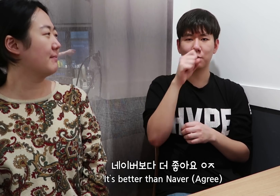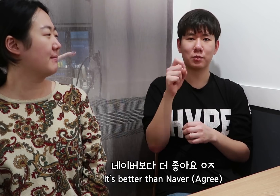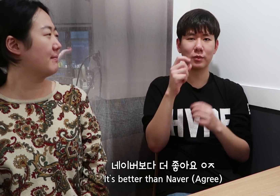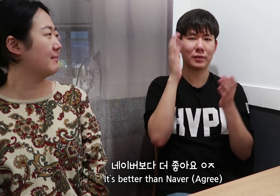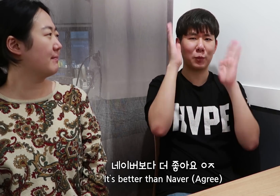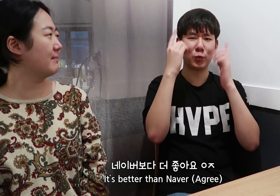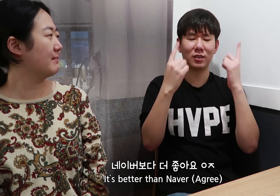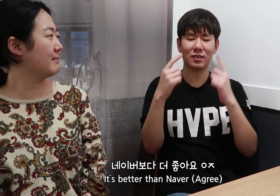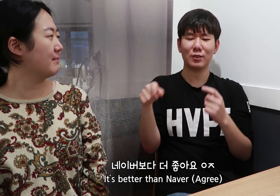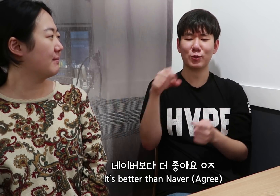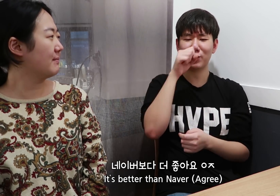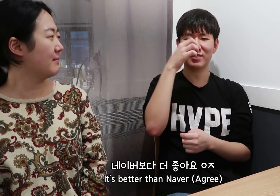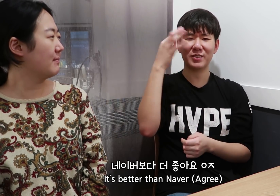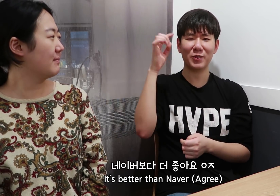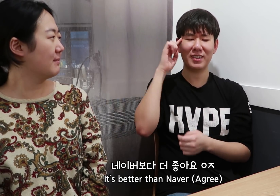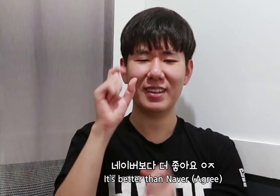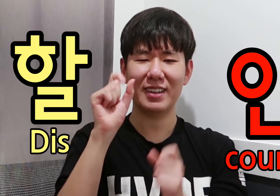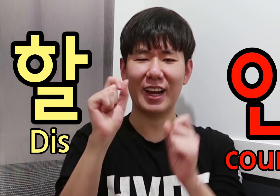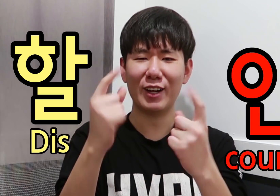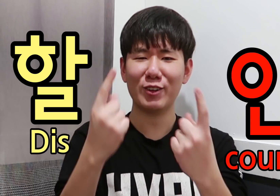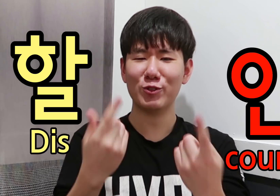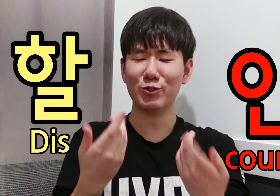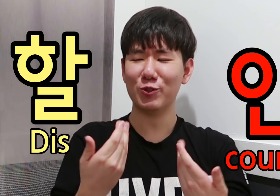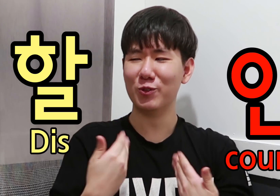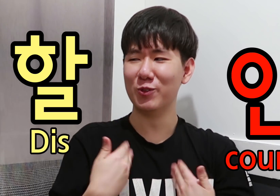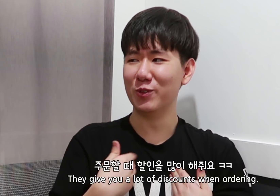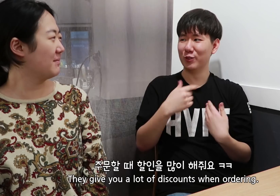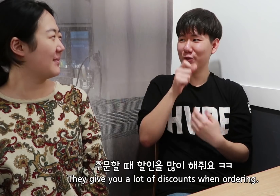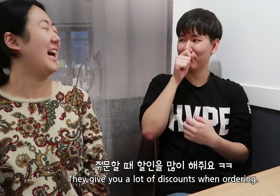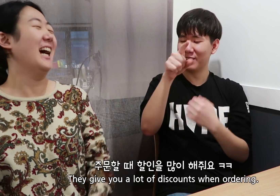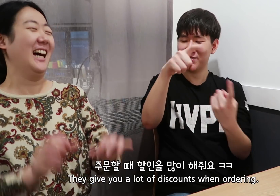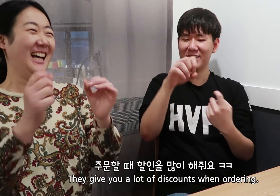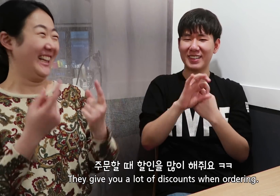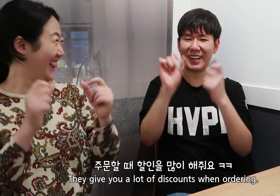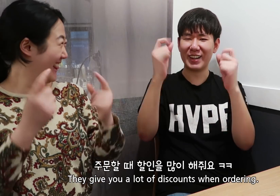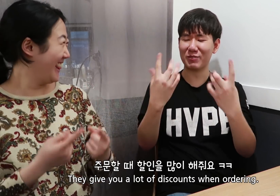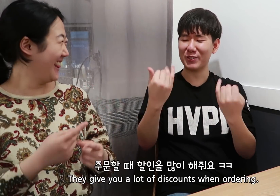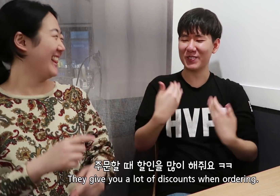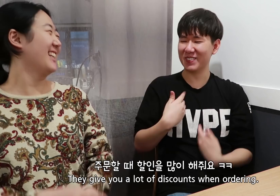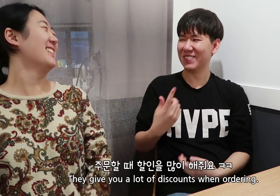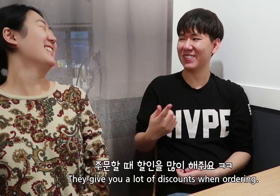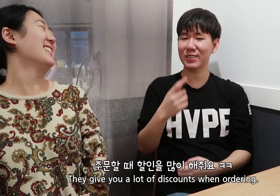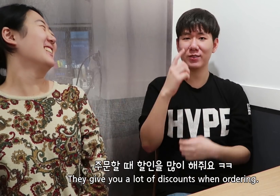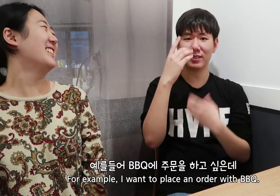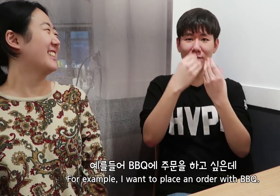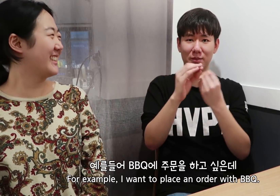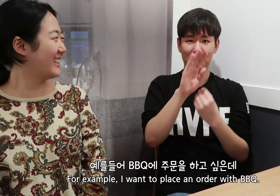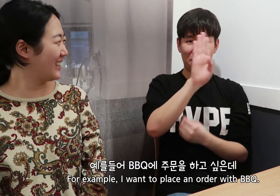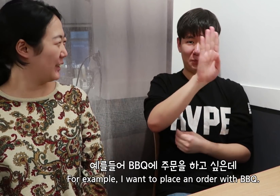It’s b...better than Naver(Agree) Discount!!! They give you a lot of discounts when ordering.